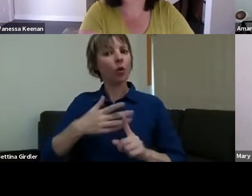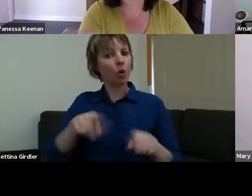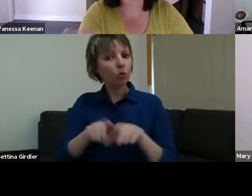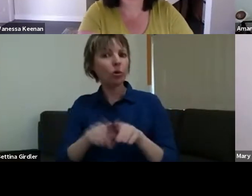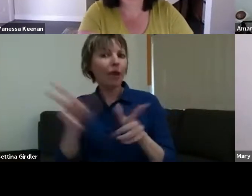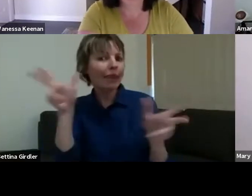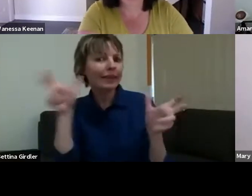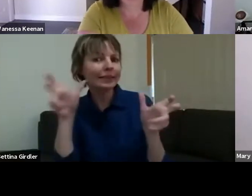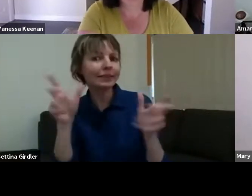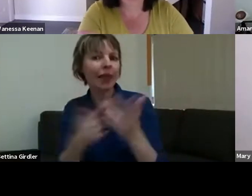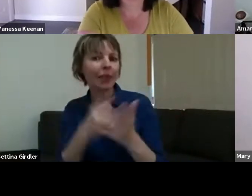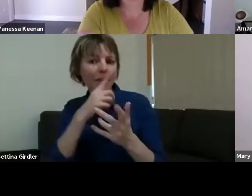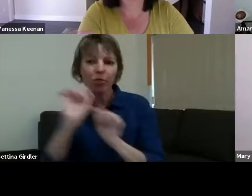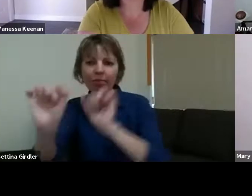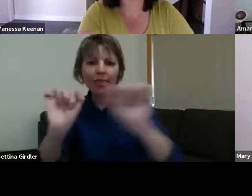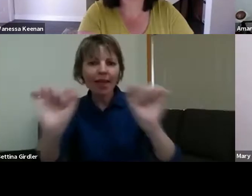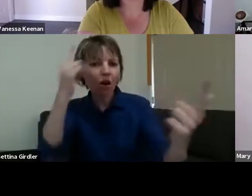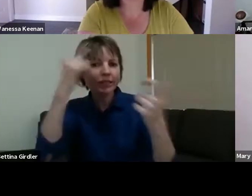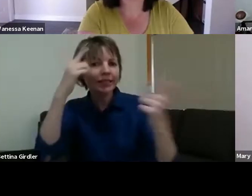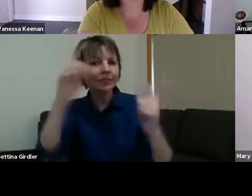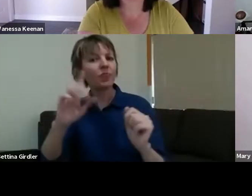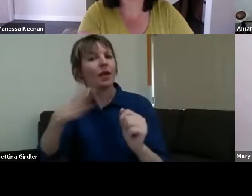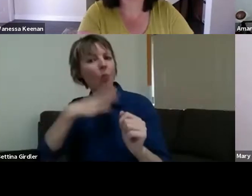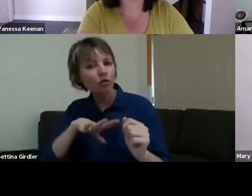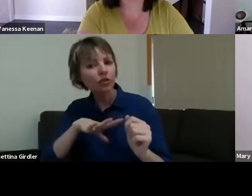resource that. And then in the end, whatever was happening to bring our